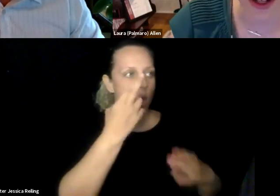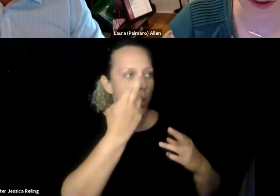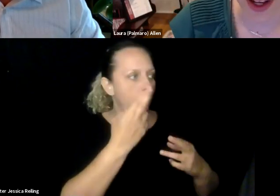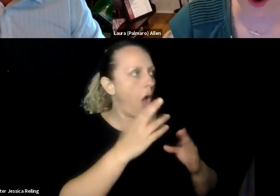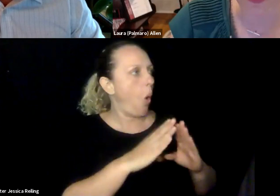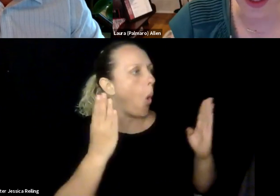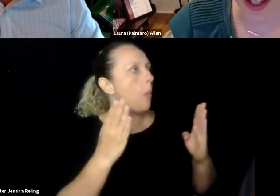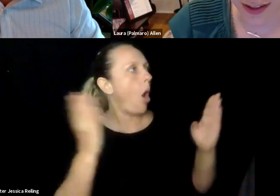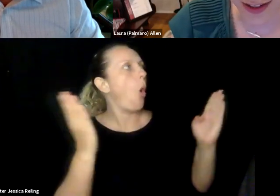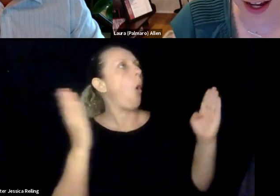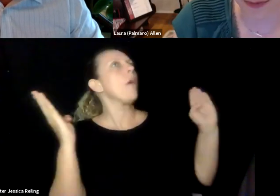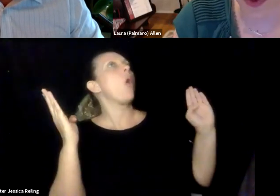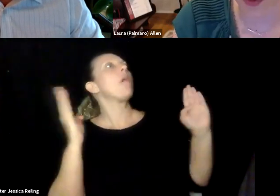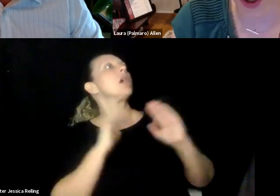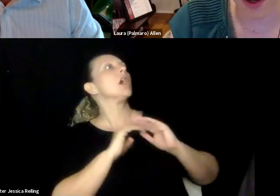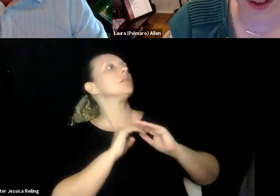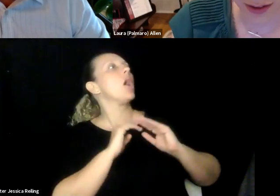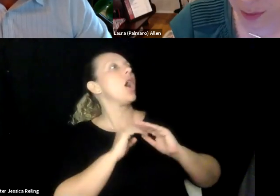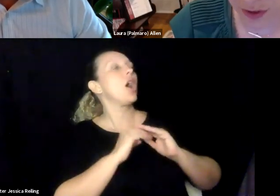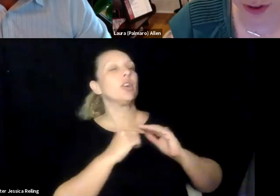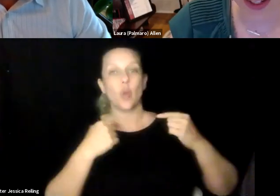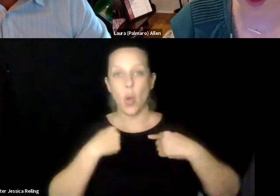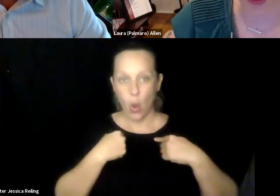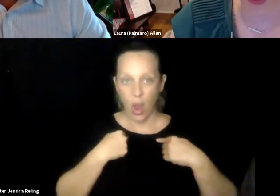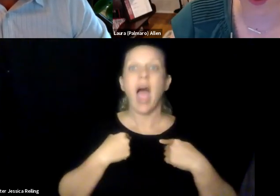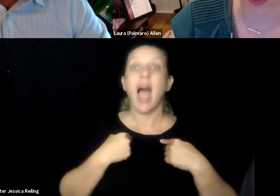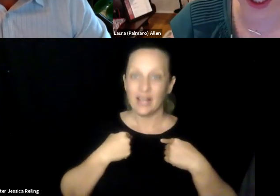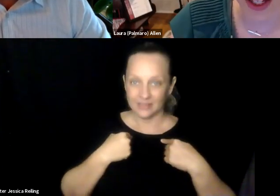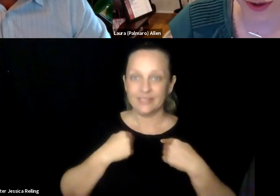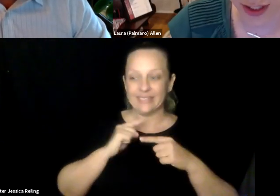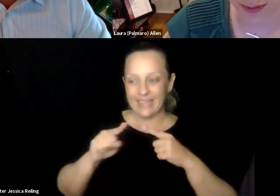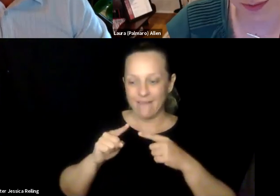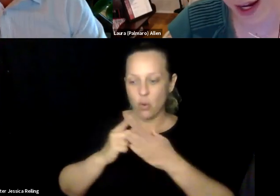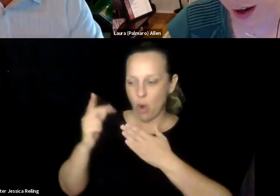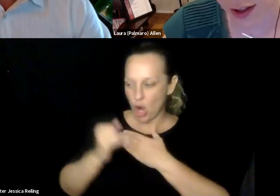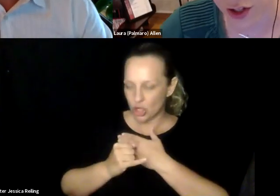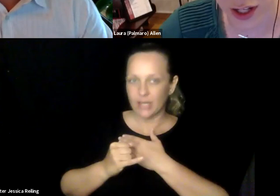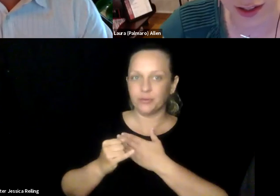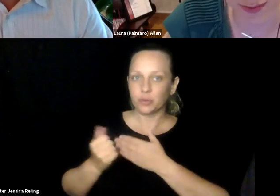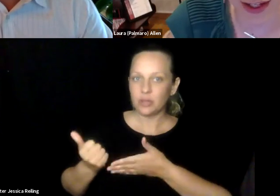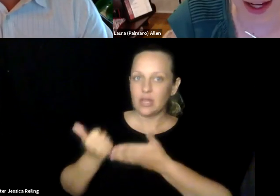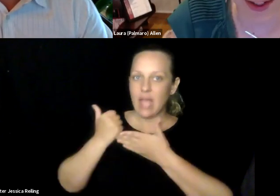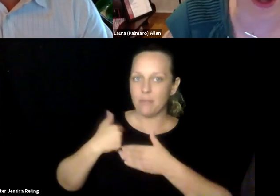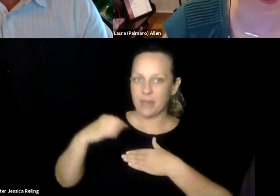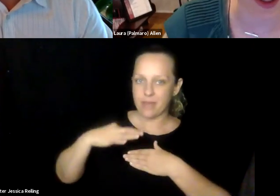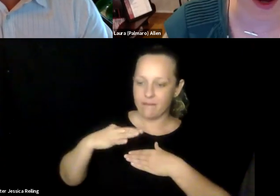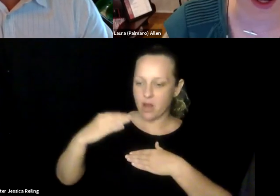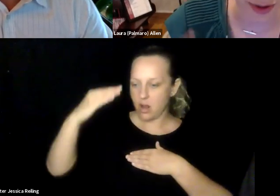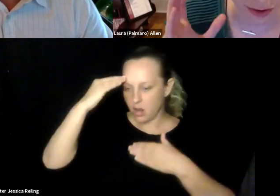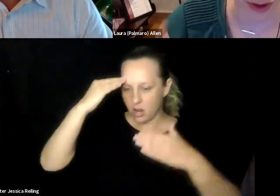basically at that point I started uncovering the fields within Google of accessibility. And was able to over the years work on a